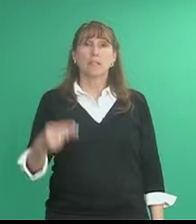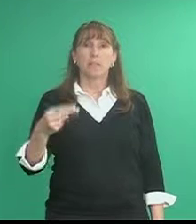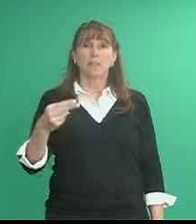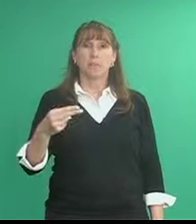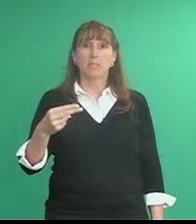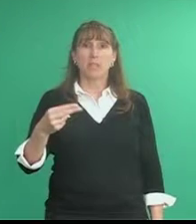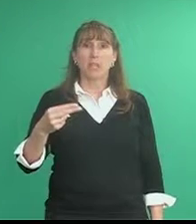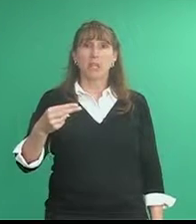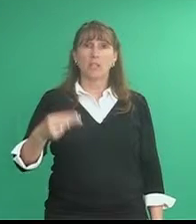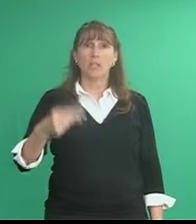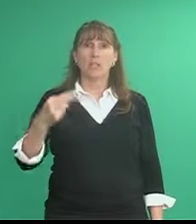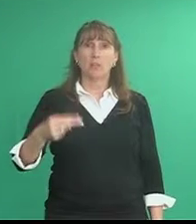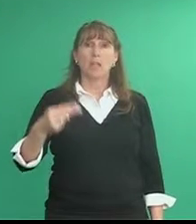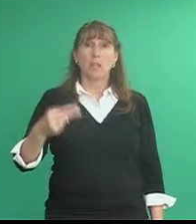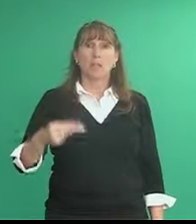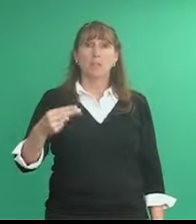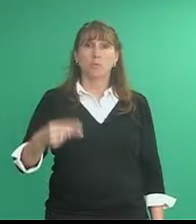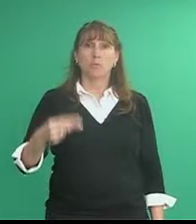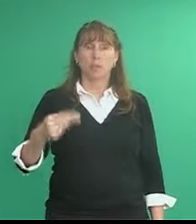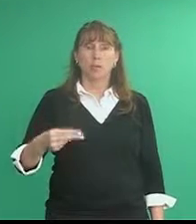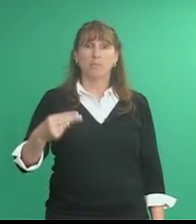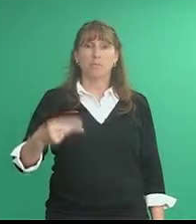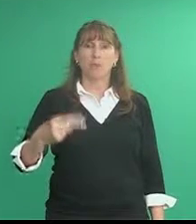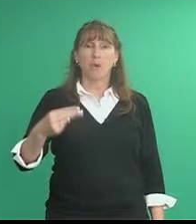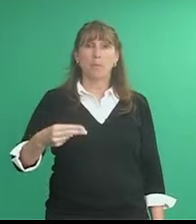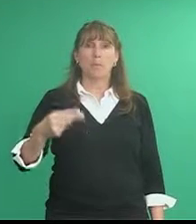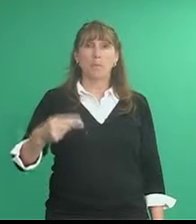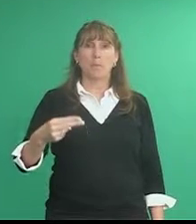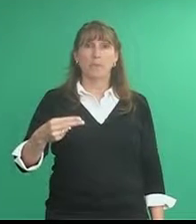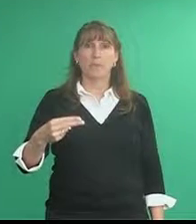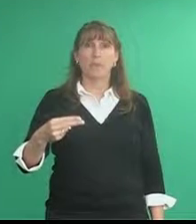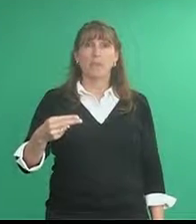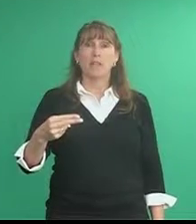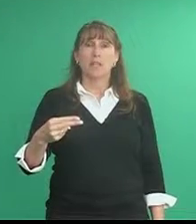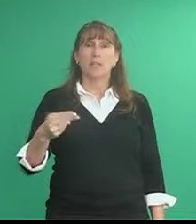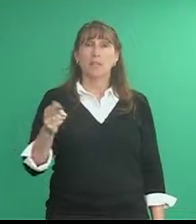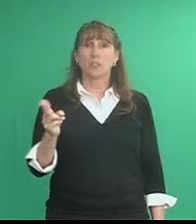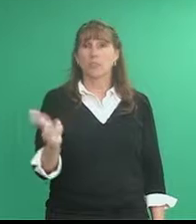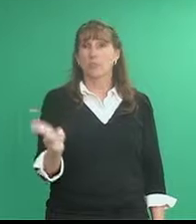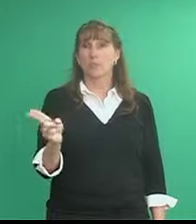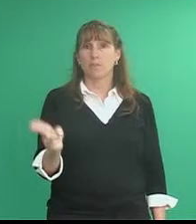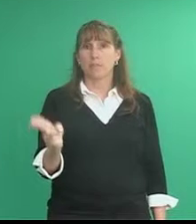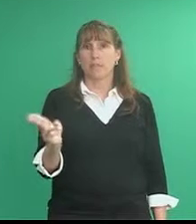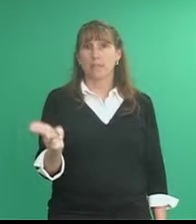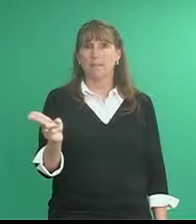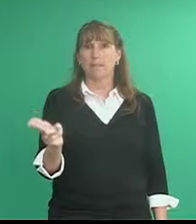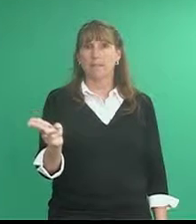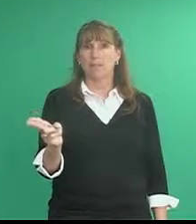it's with H handshape and you [um] go up and down with it. In the book it shows that's like this